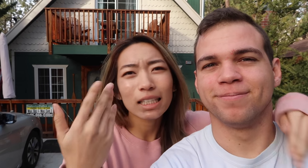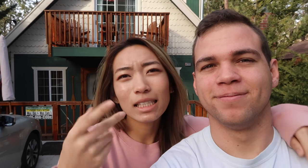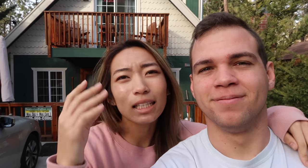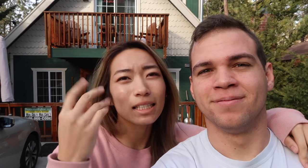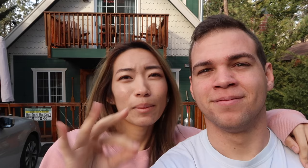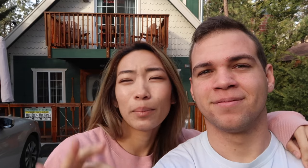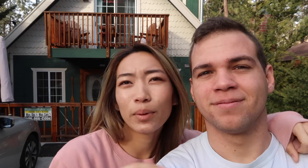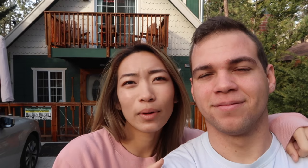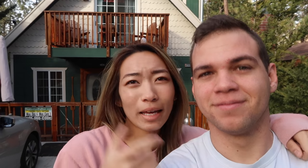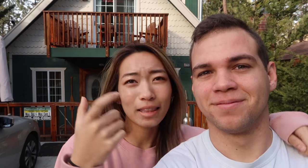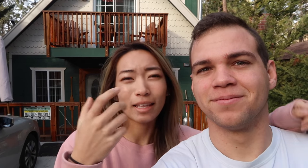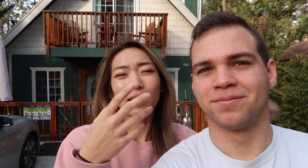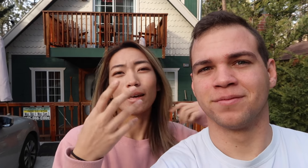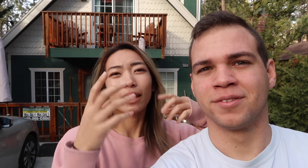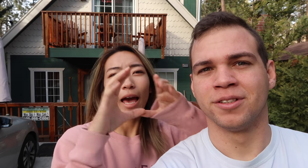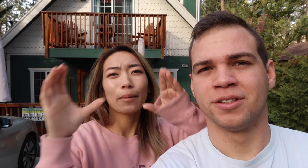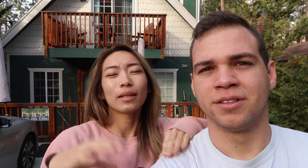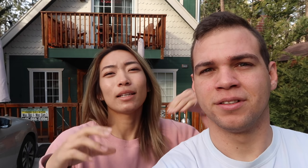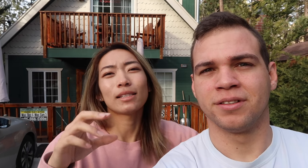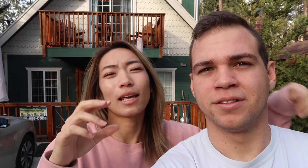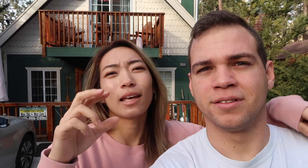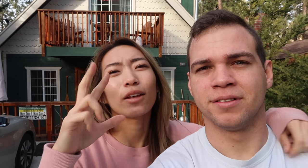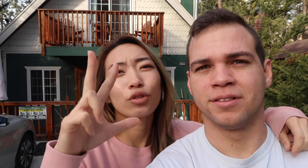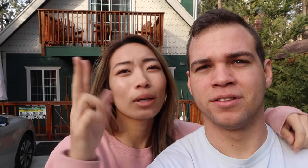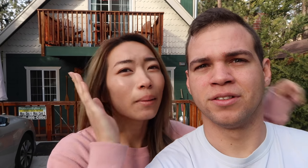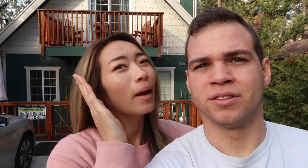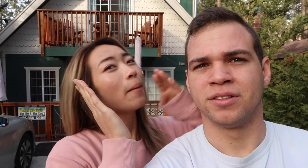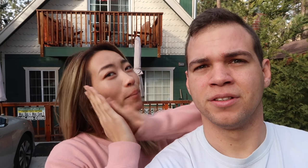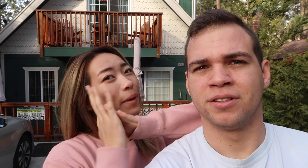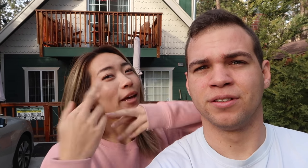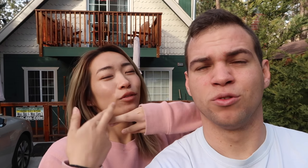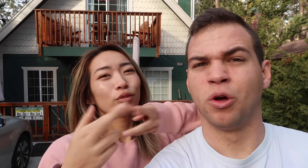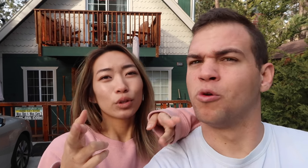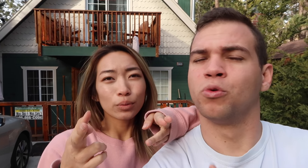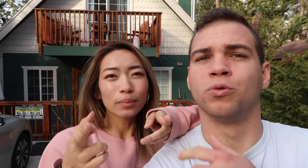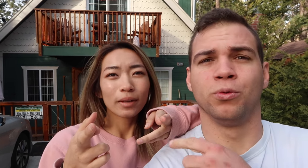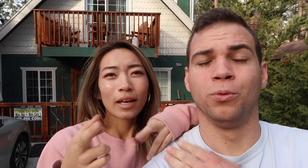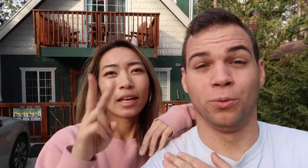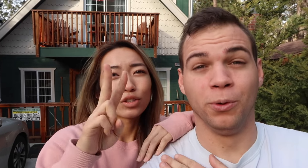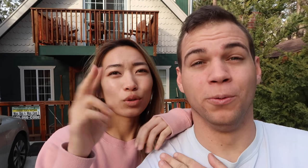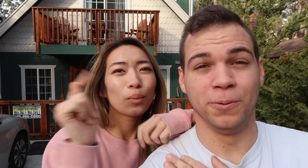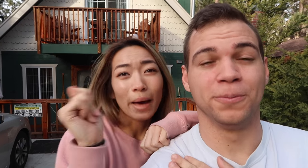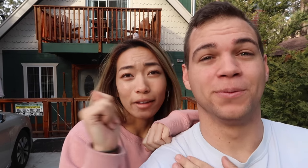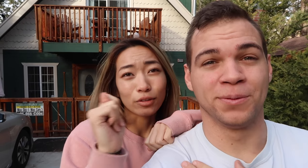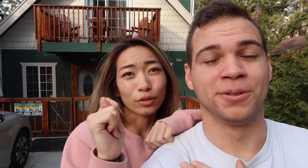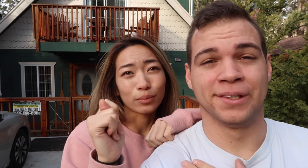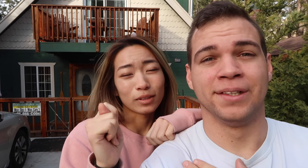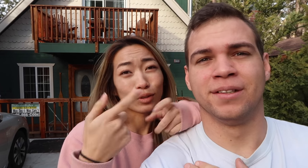and it was easy and simple and the cabin is a three bed room and two bathroom